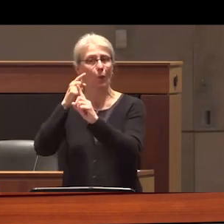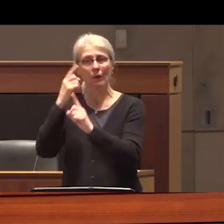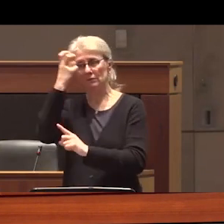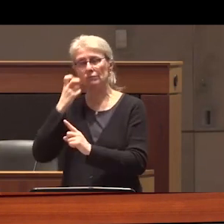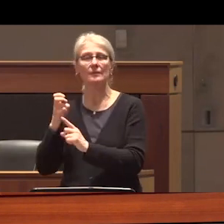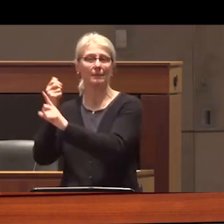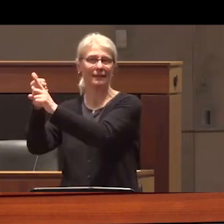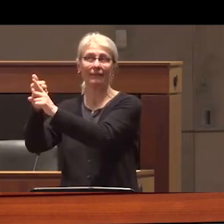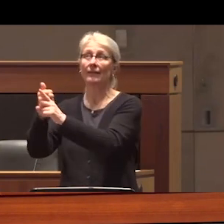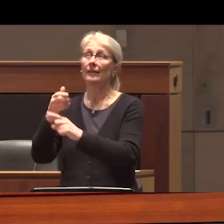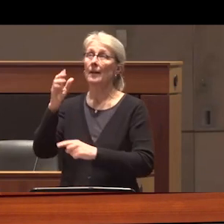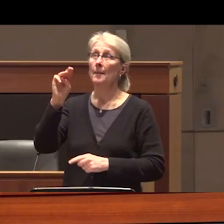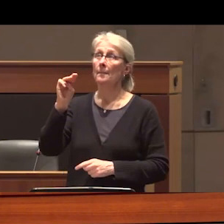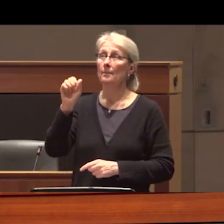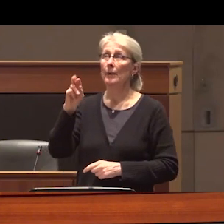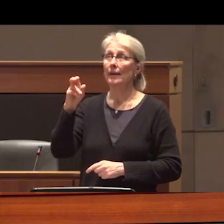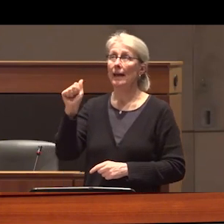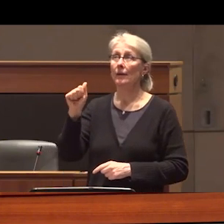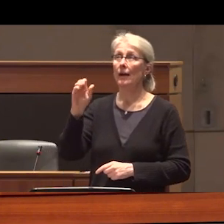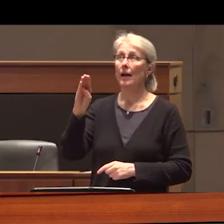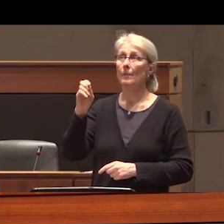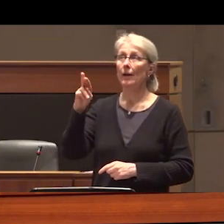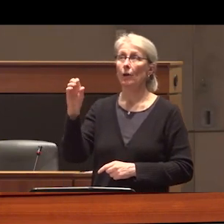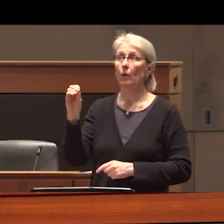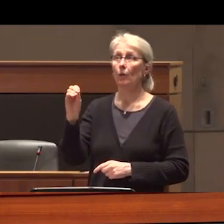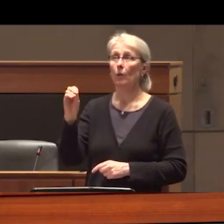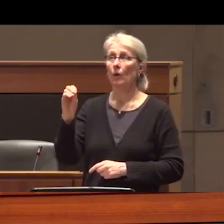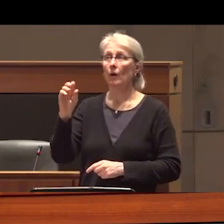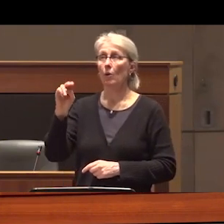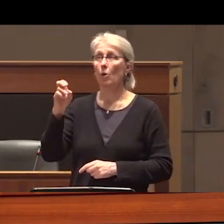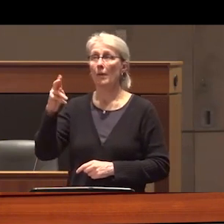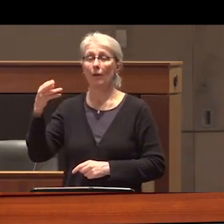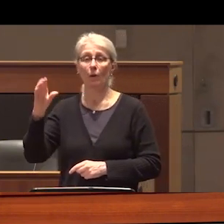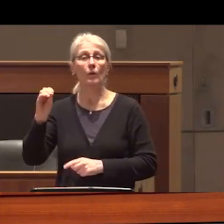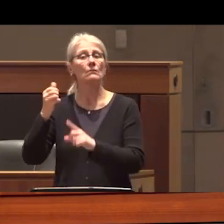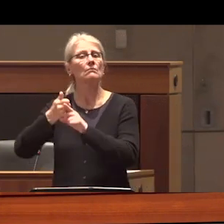is an image of Mariano Abarca roblero he was a Mexican businessman and environmental activist